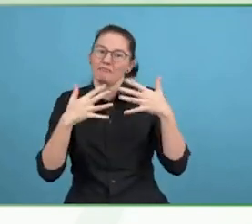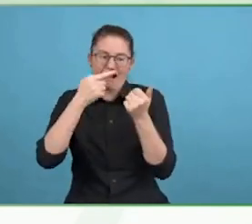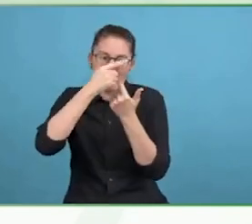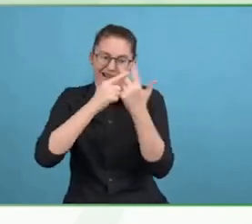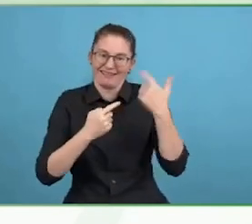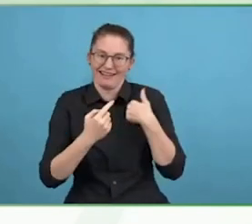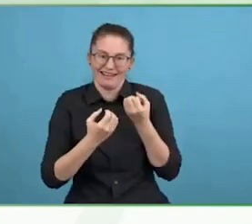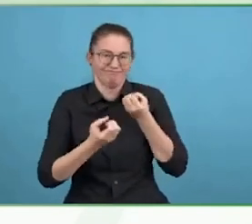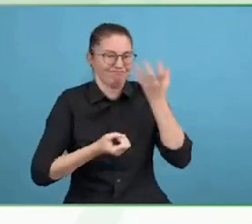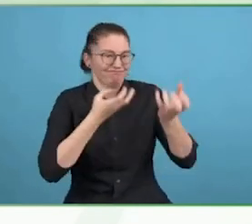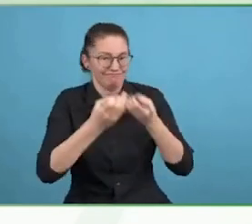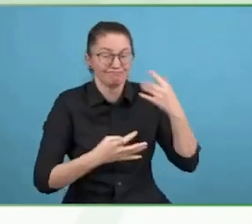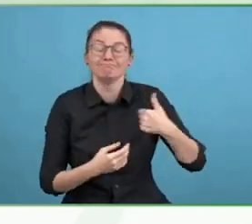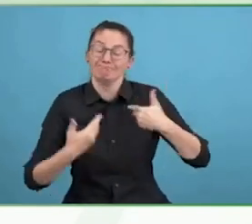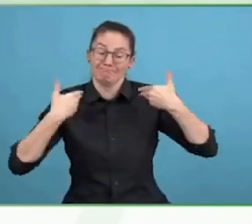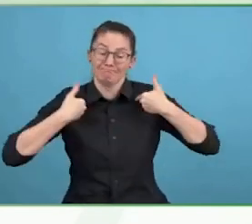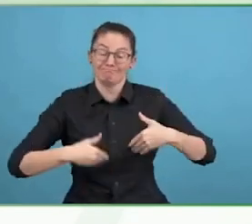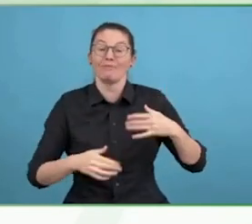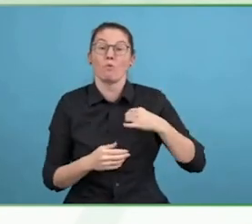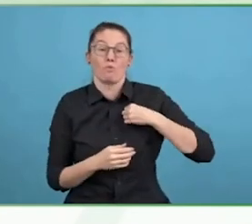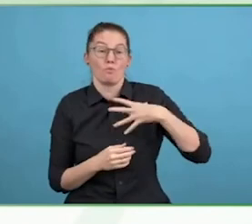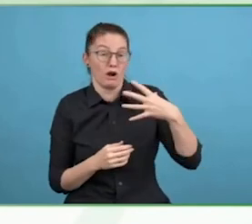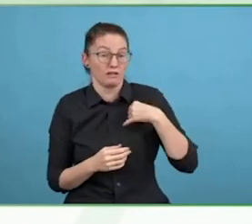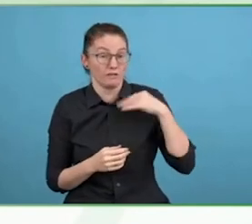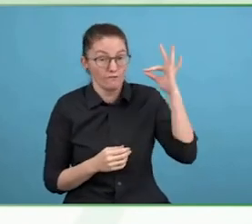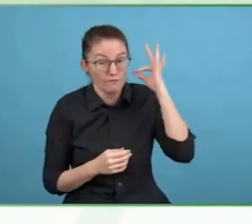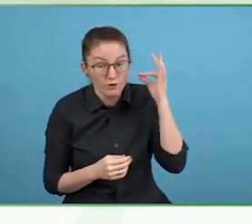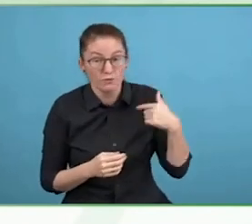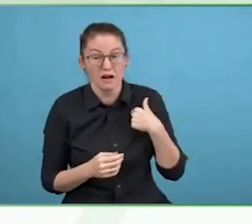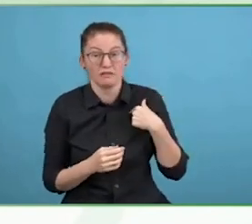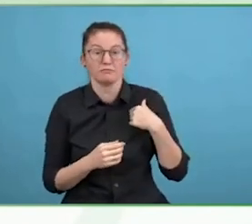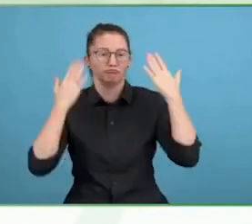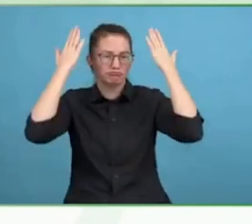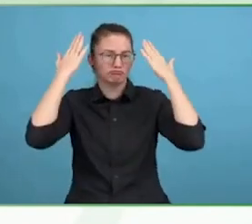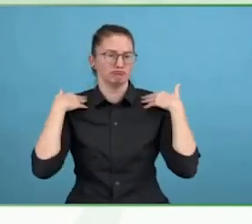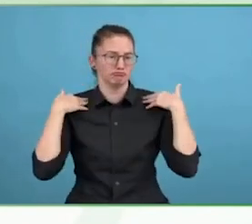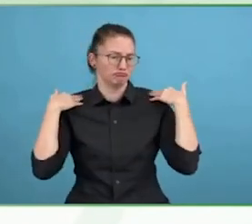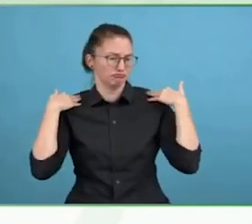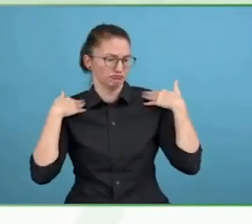I have several invisible disabilities.